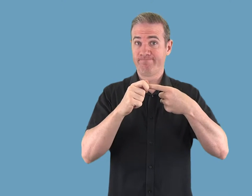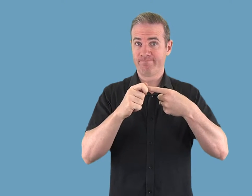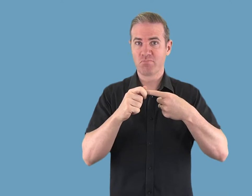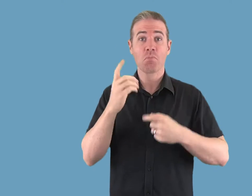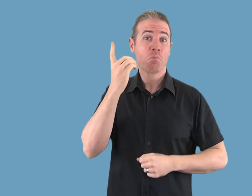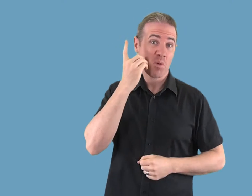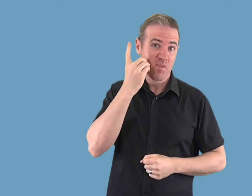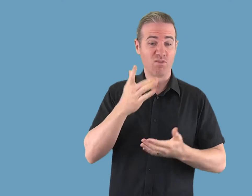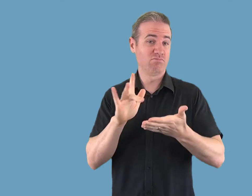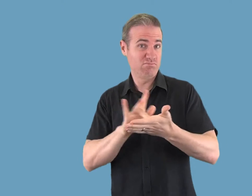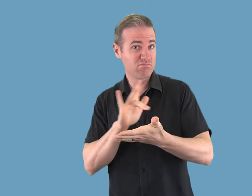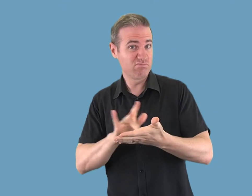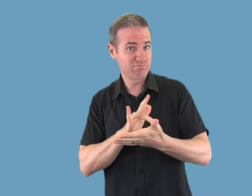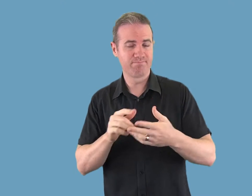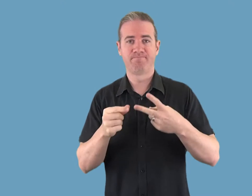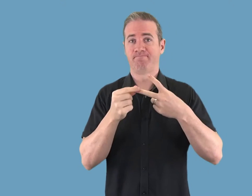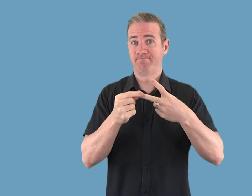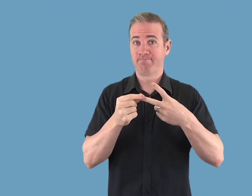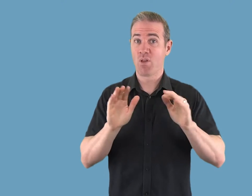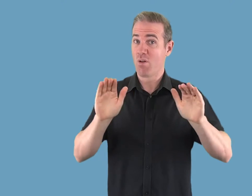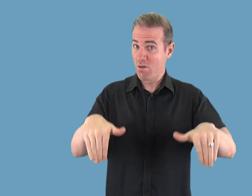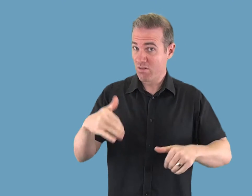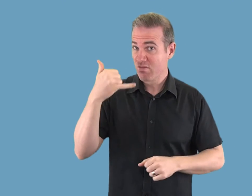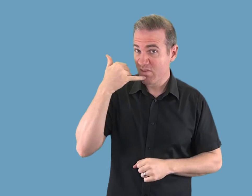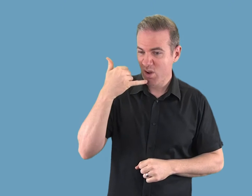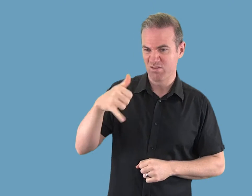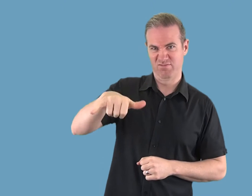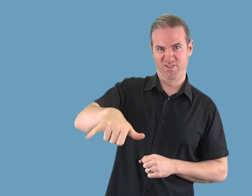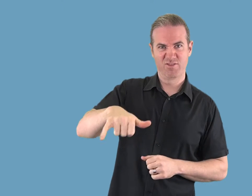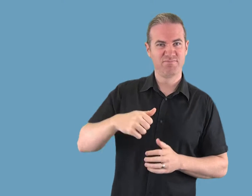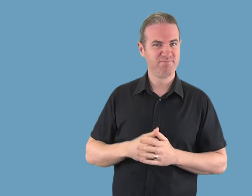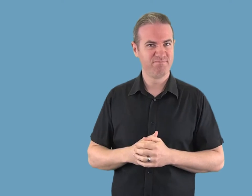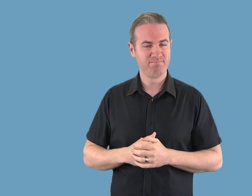* features of popular mobile phones and devices * home phones